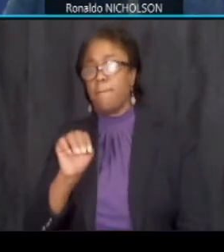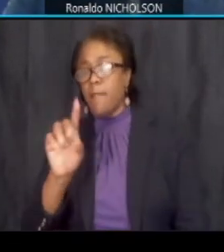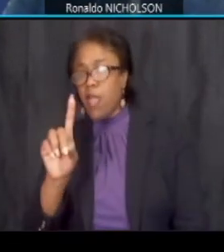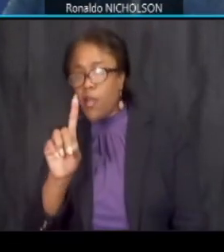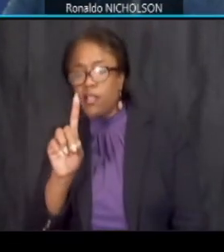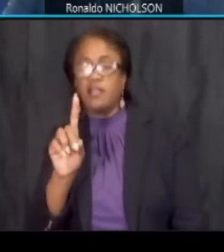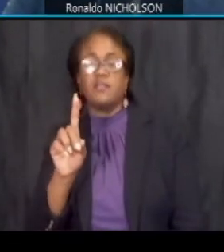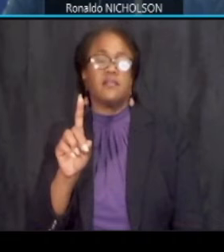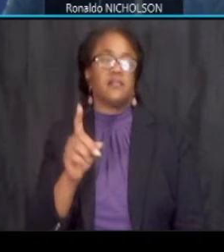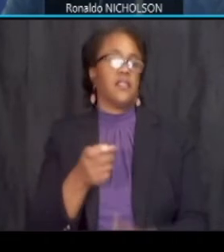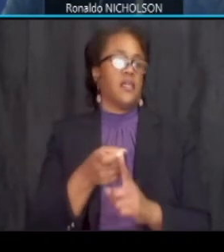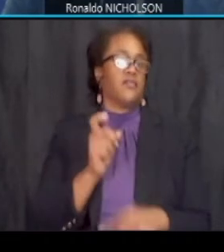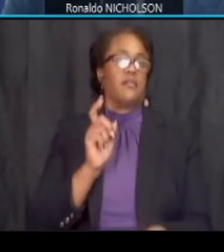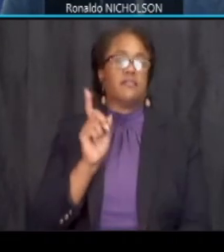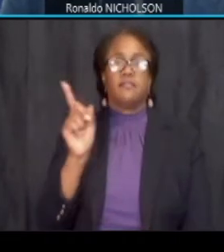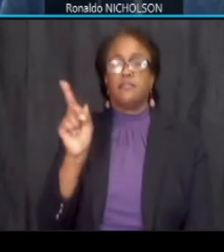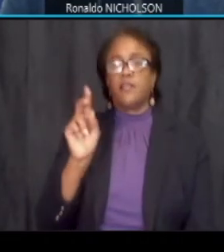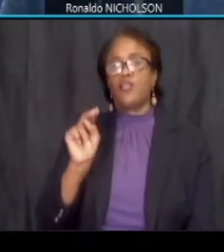coming from the northern part of the city